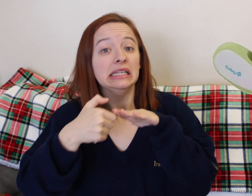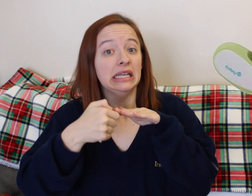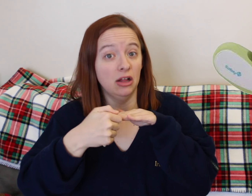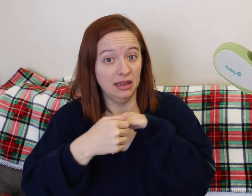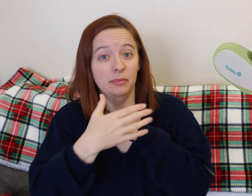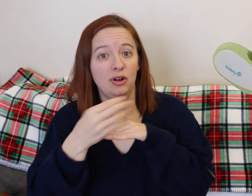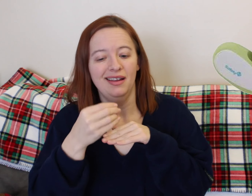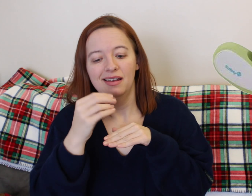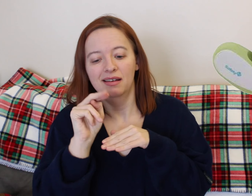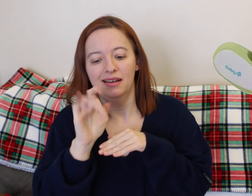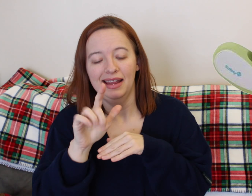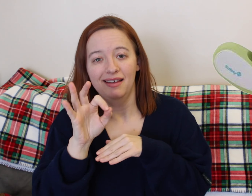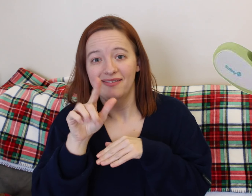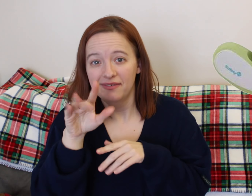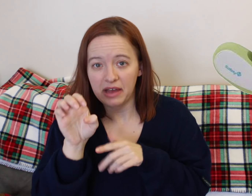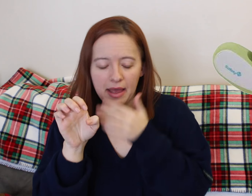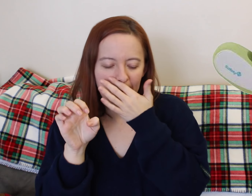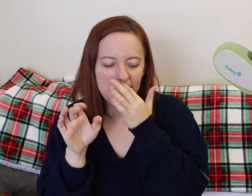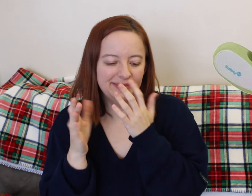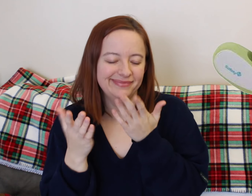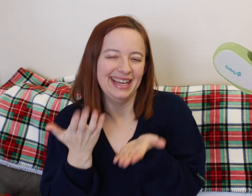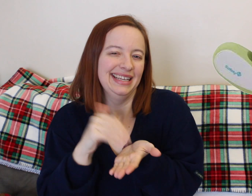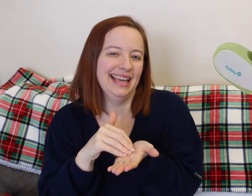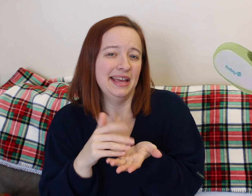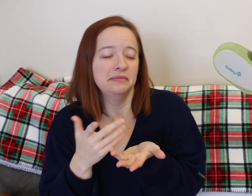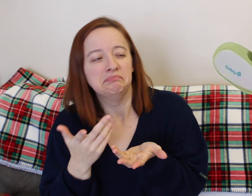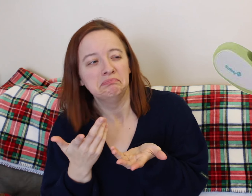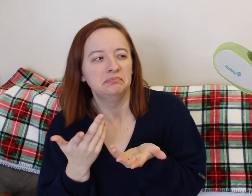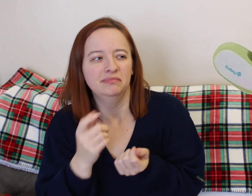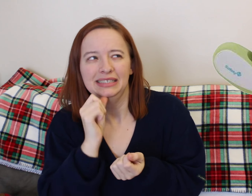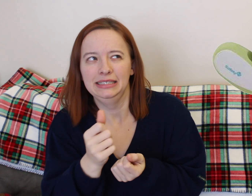Uh, lotion, a spray bottle... I wouldn't bring either of those. It's really not necessary.